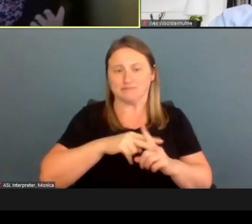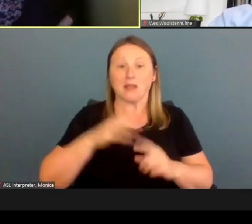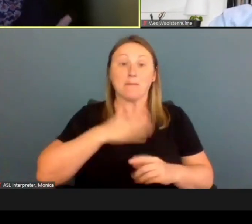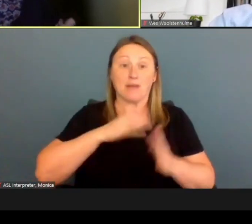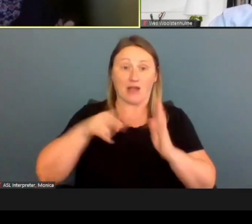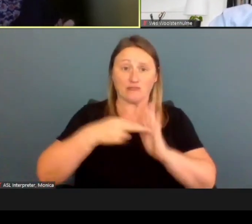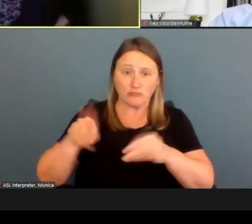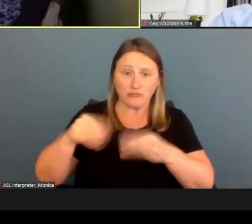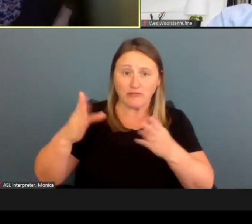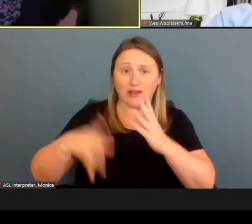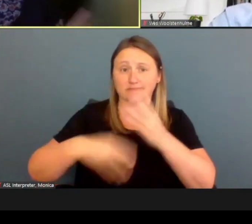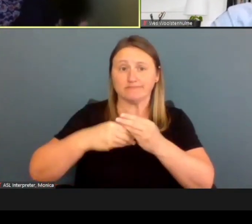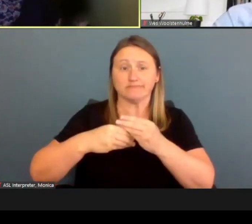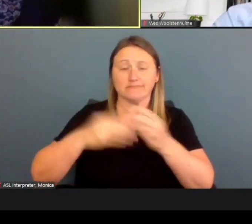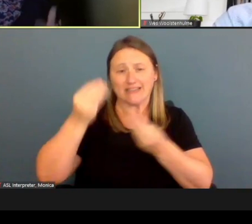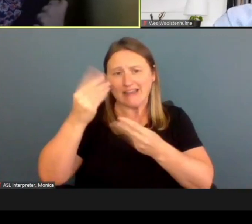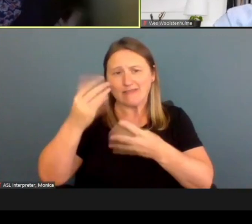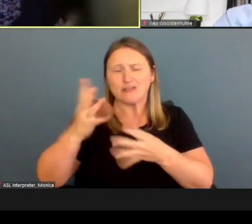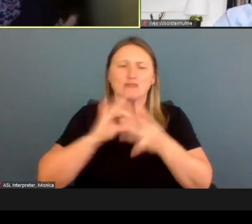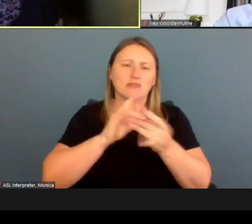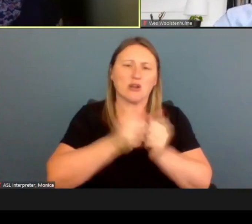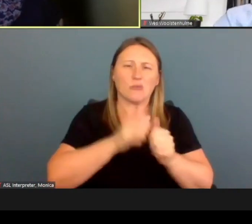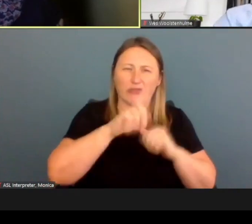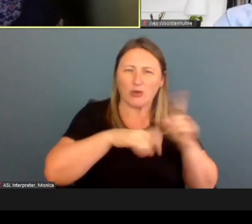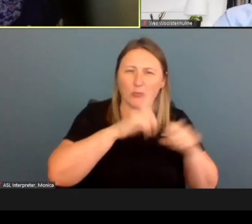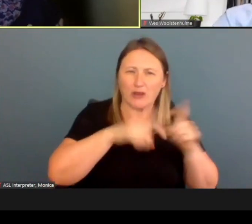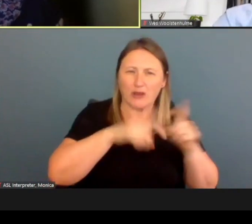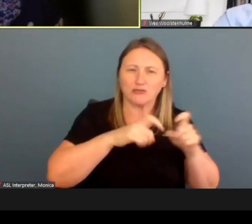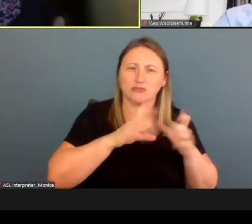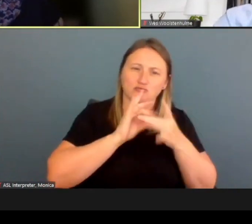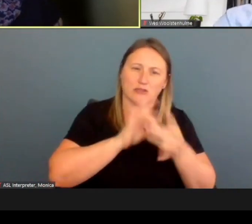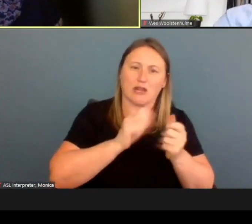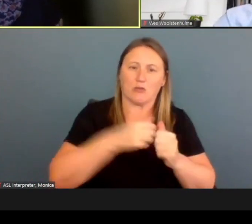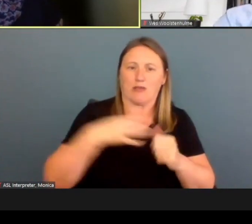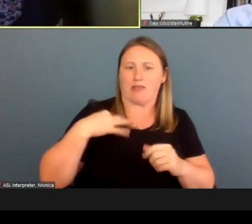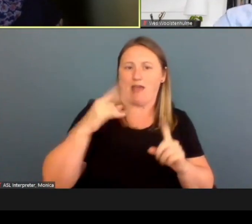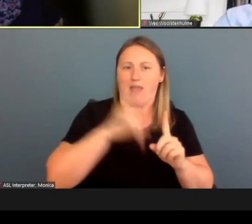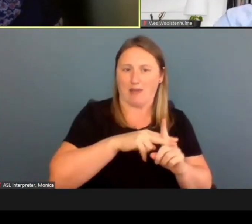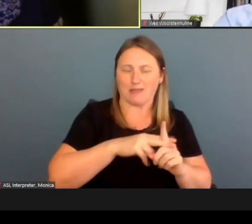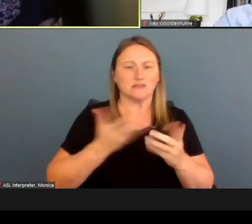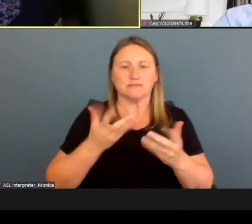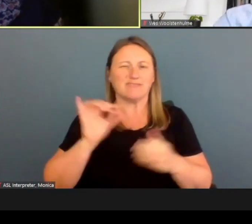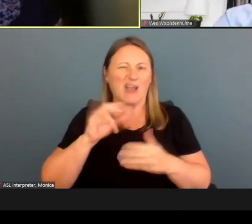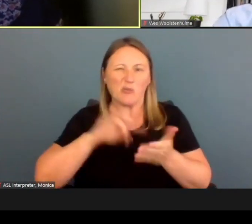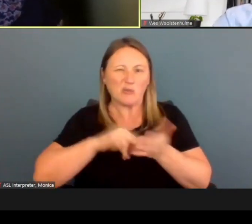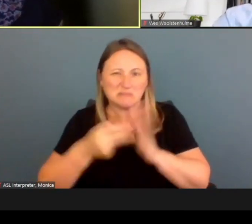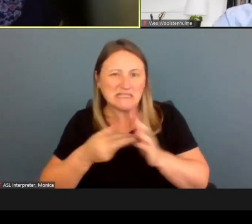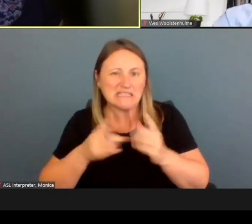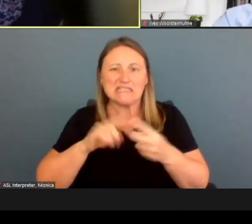some of the questions that are being asked in the application, what they mean and why they are important.